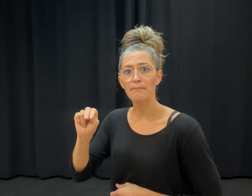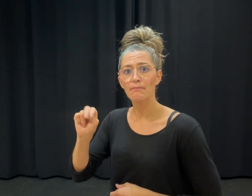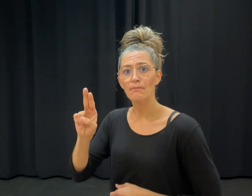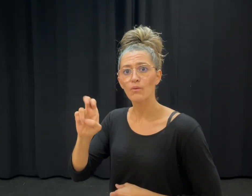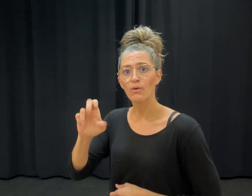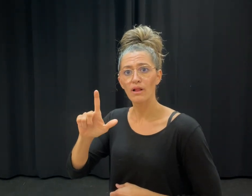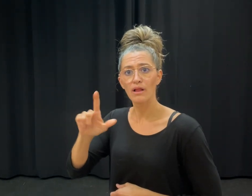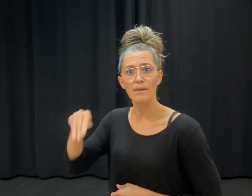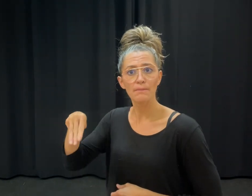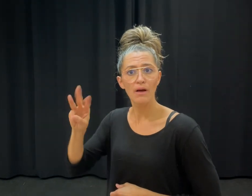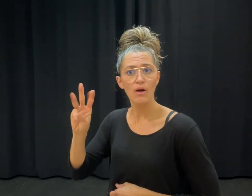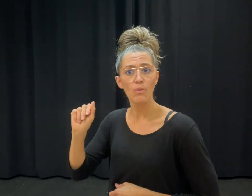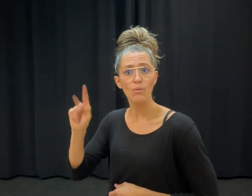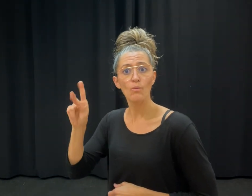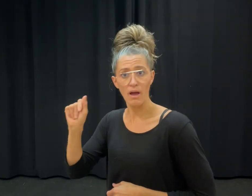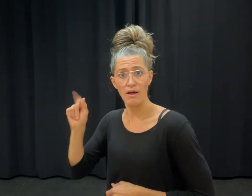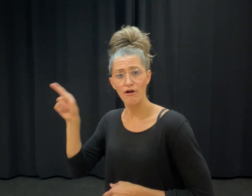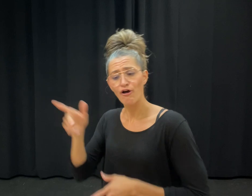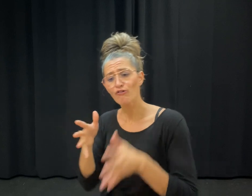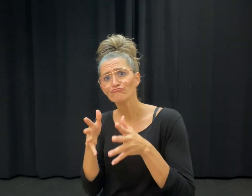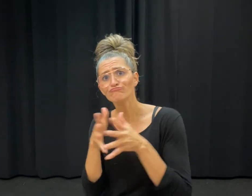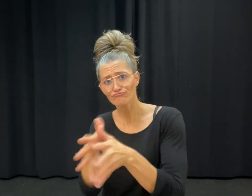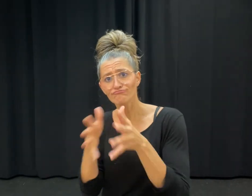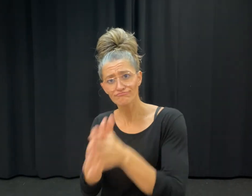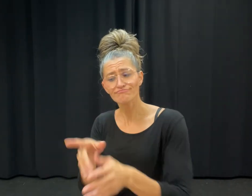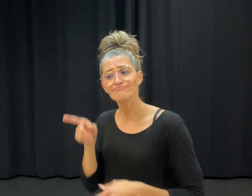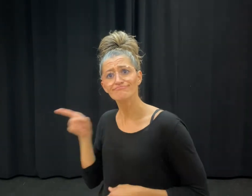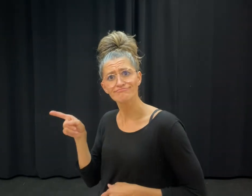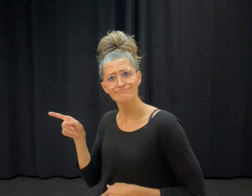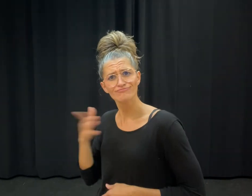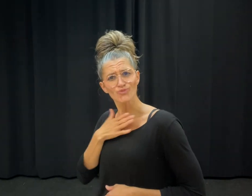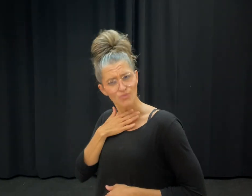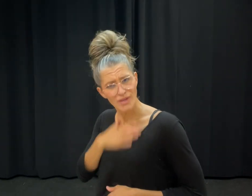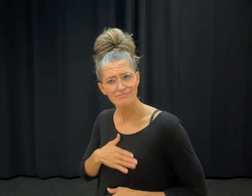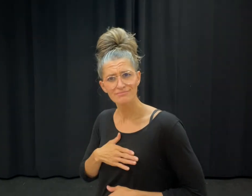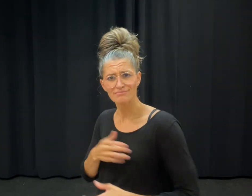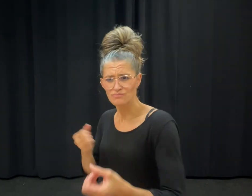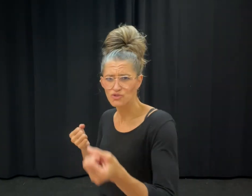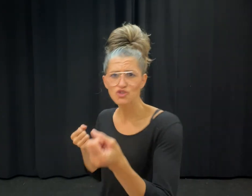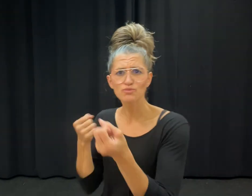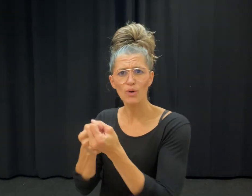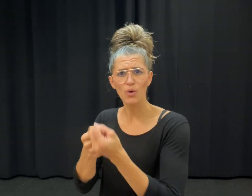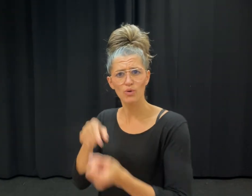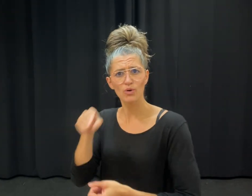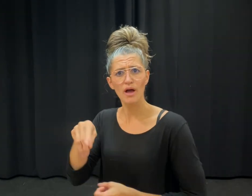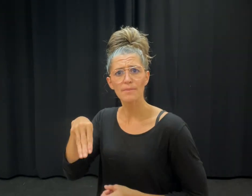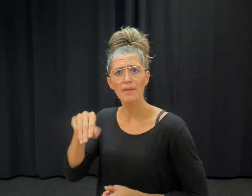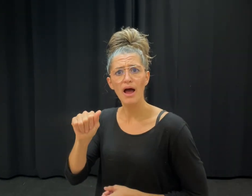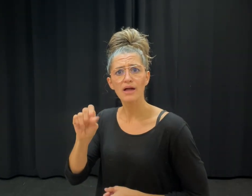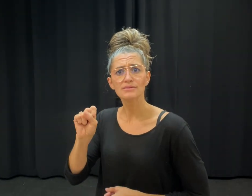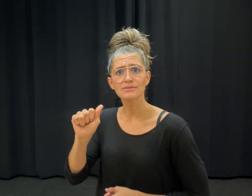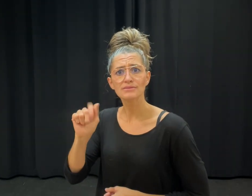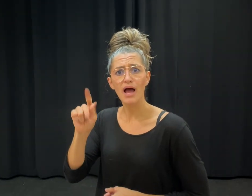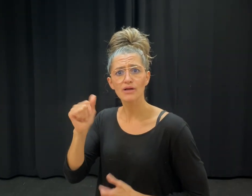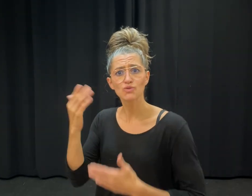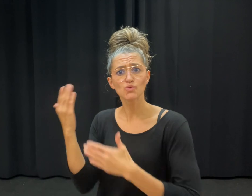explained their cooperation with the Masaka School